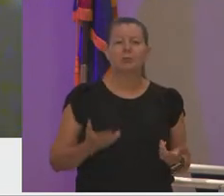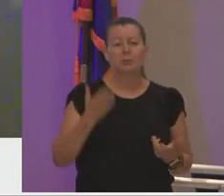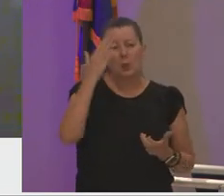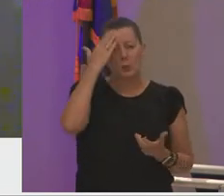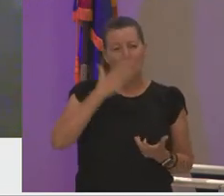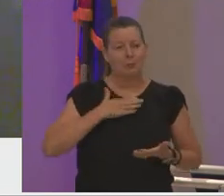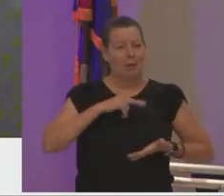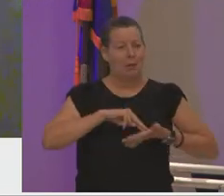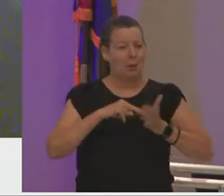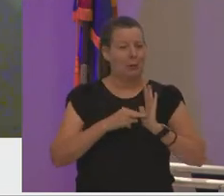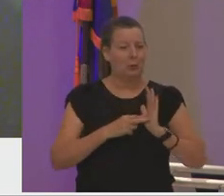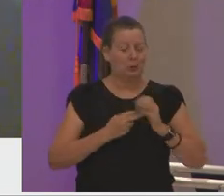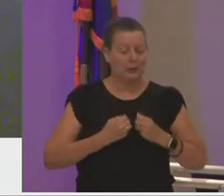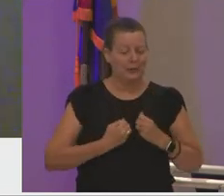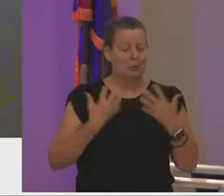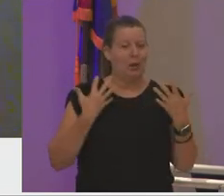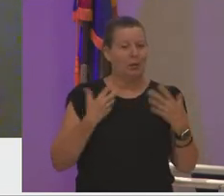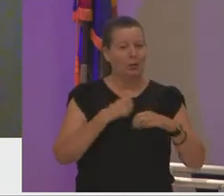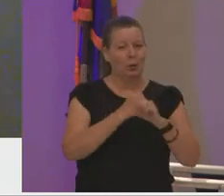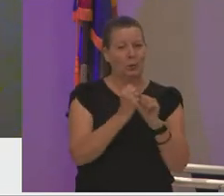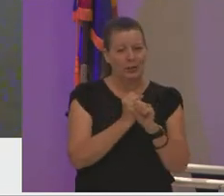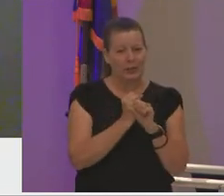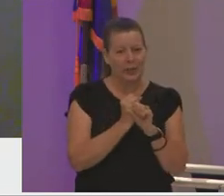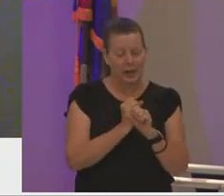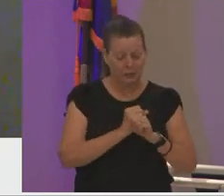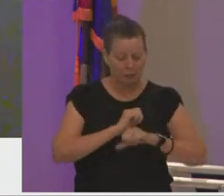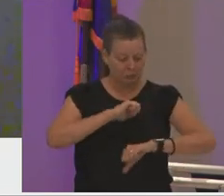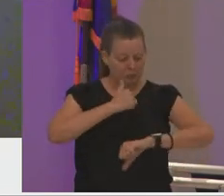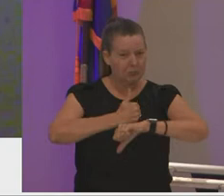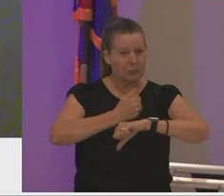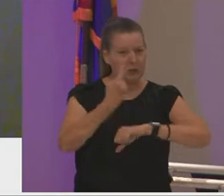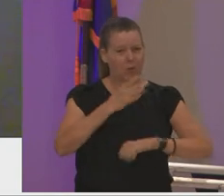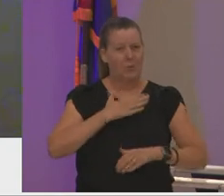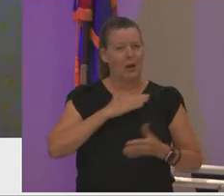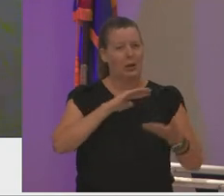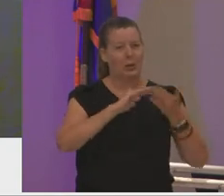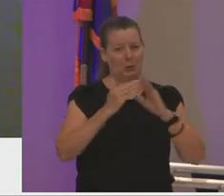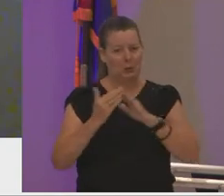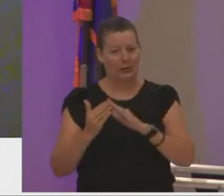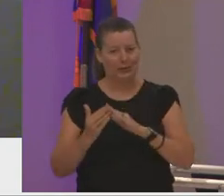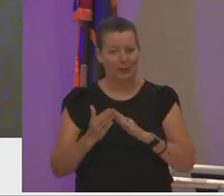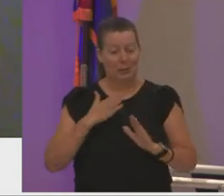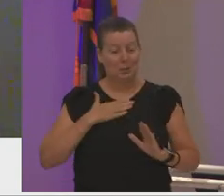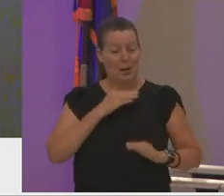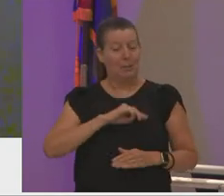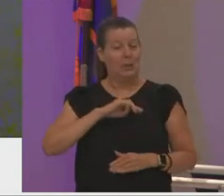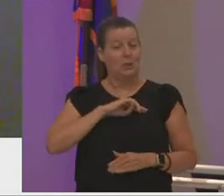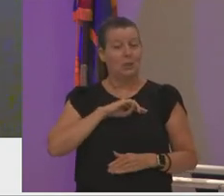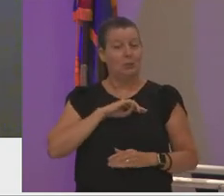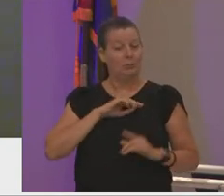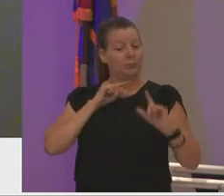inspire and create a blueprint for my community this is my mission and this is why i'm here